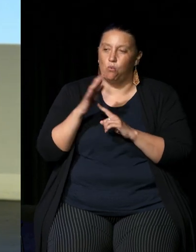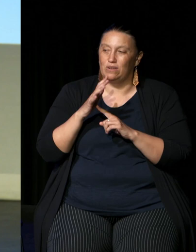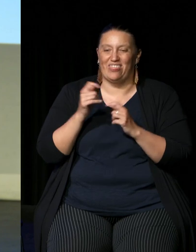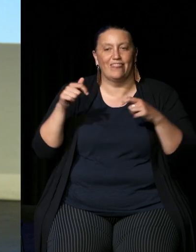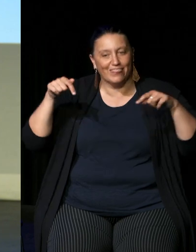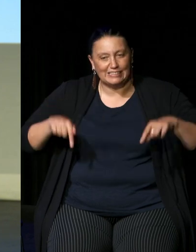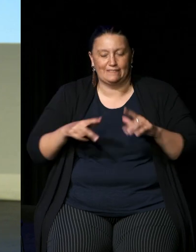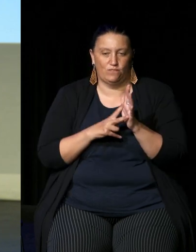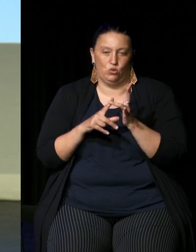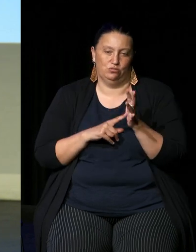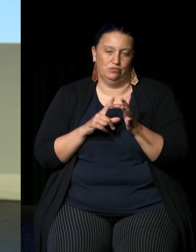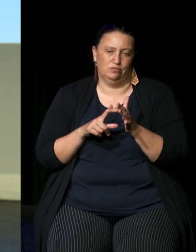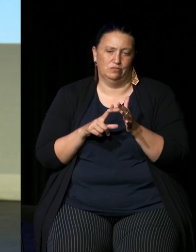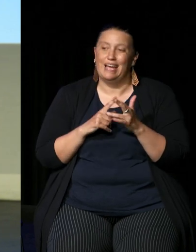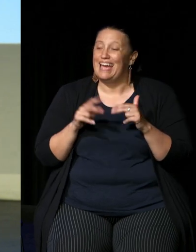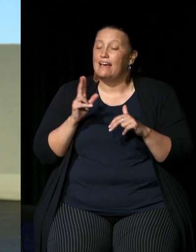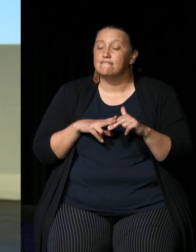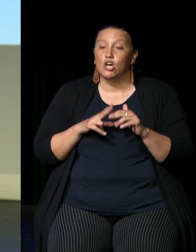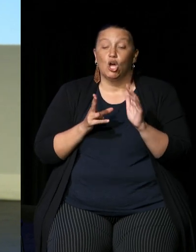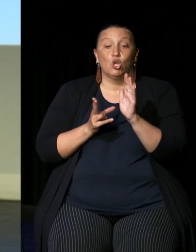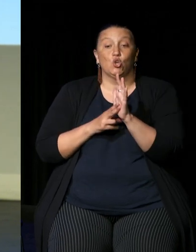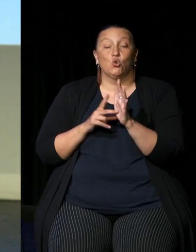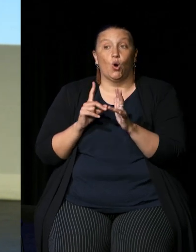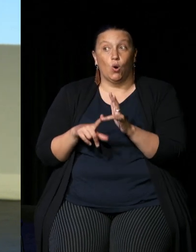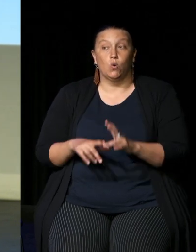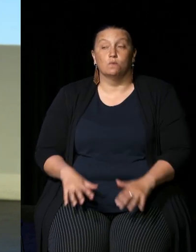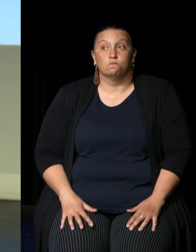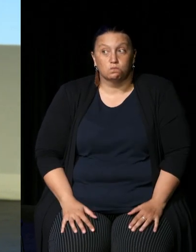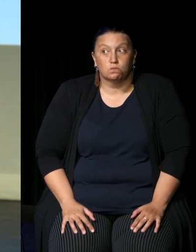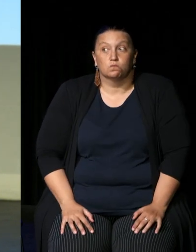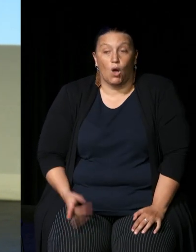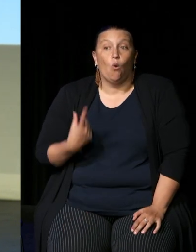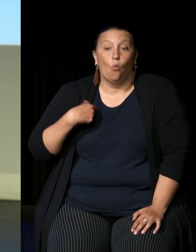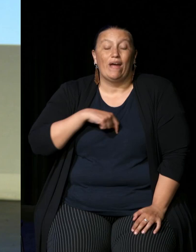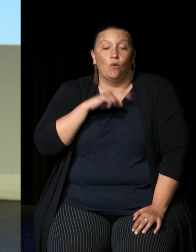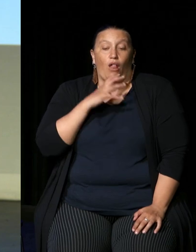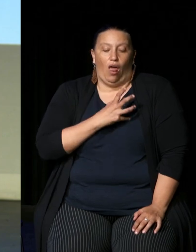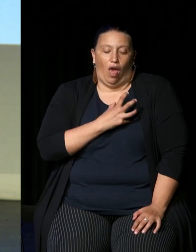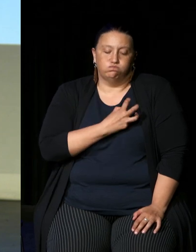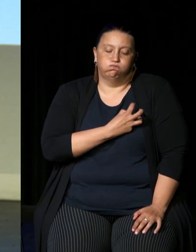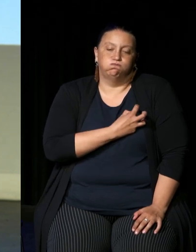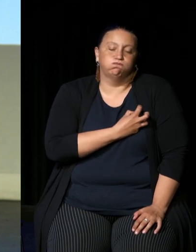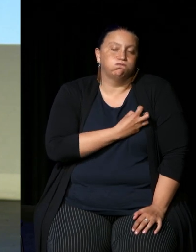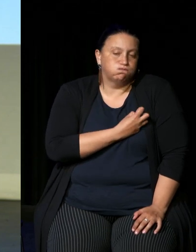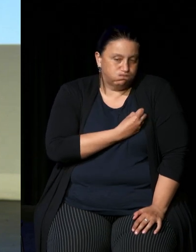um if it's a no I think we will be wounded deeply wounded by that rejection